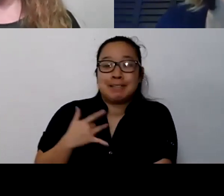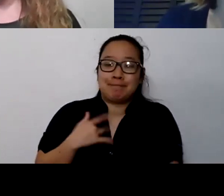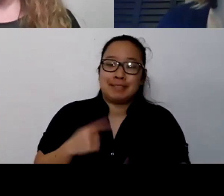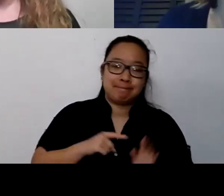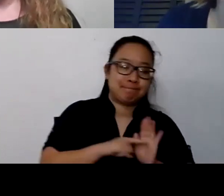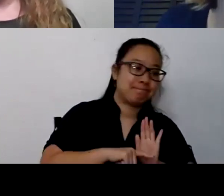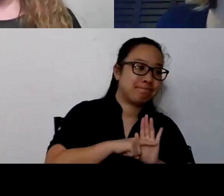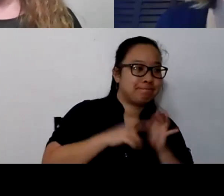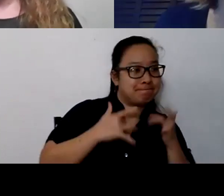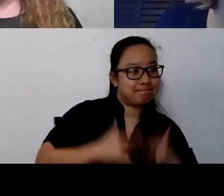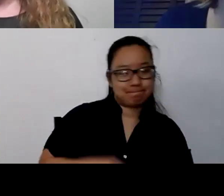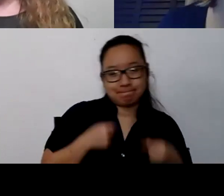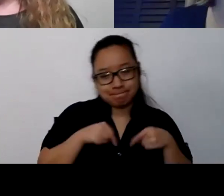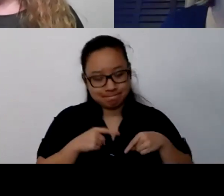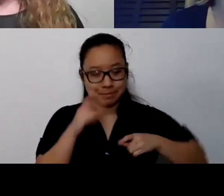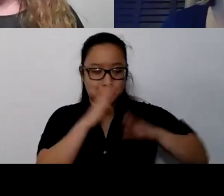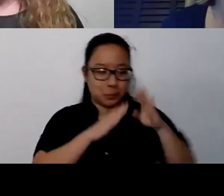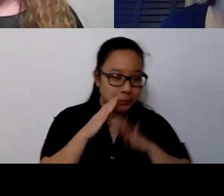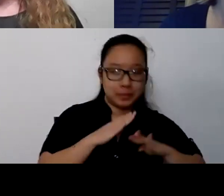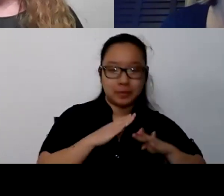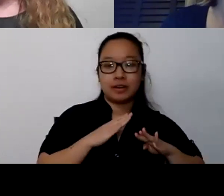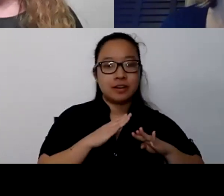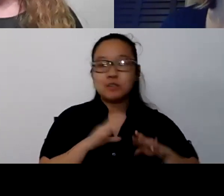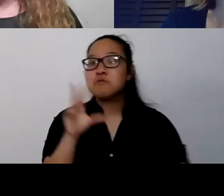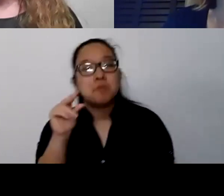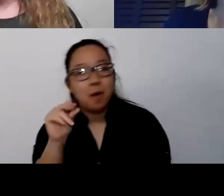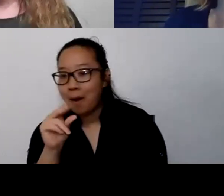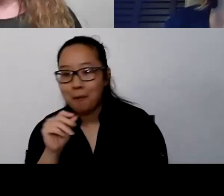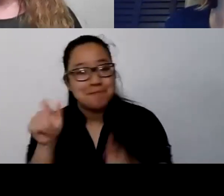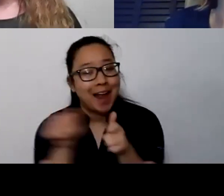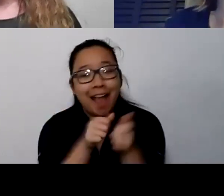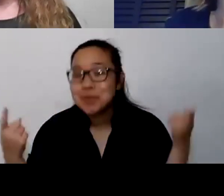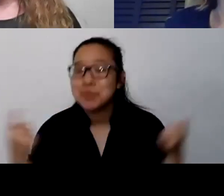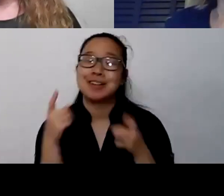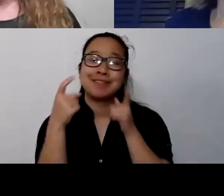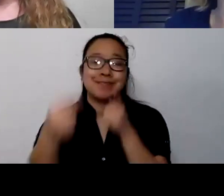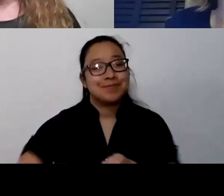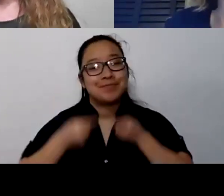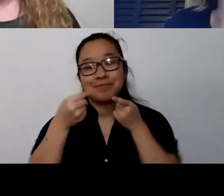And people that are struggling in different ways and it's just really made it more okay than ever